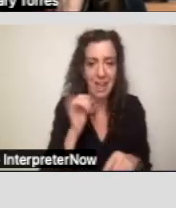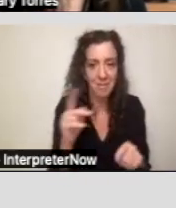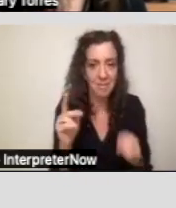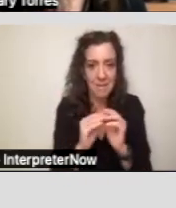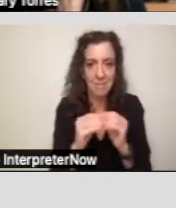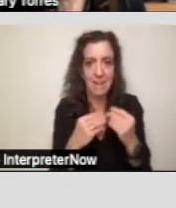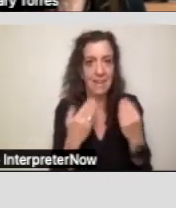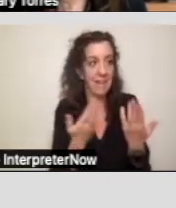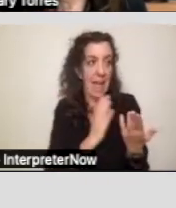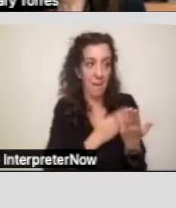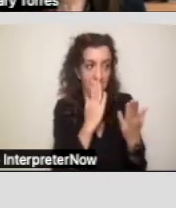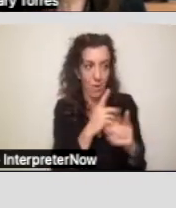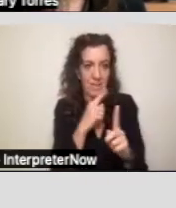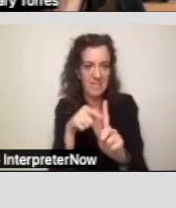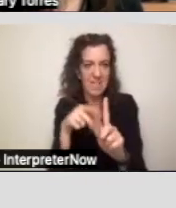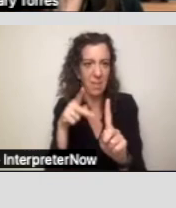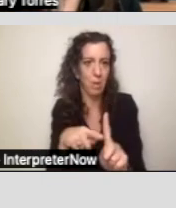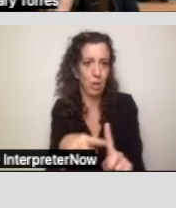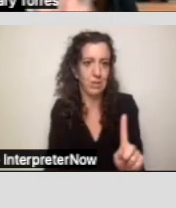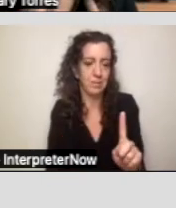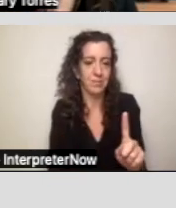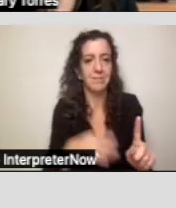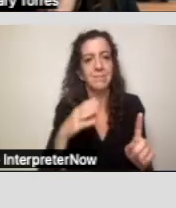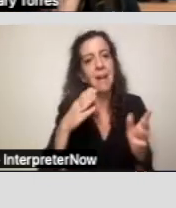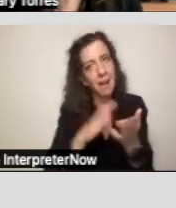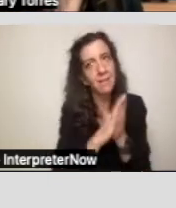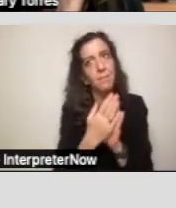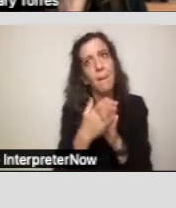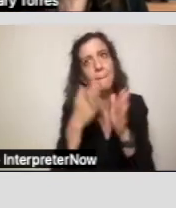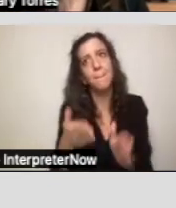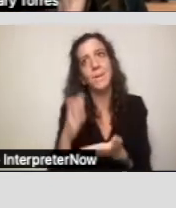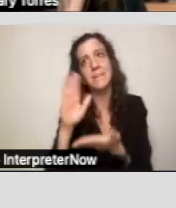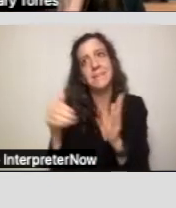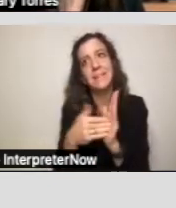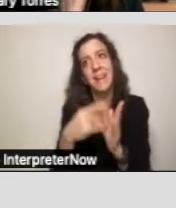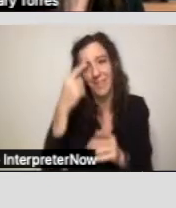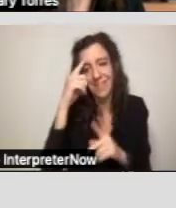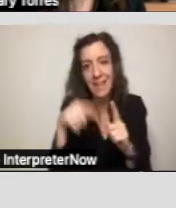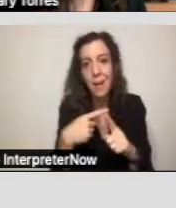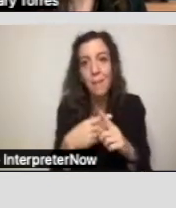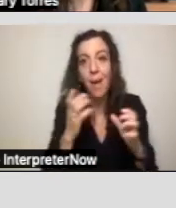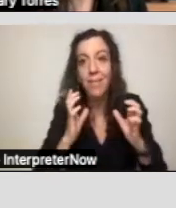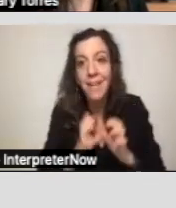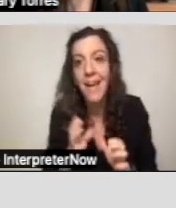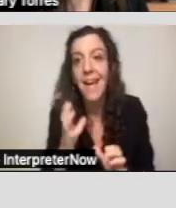is on the consumer and it should be person-centered, so we should be thinking of the person and the client first.